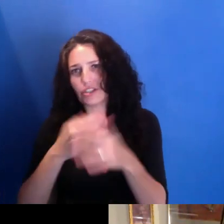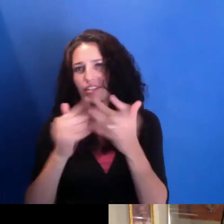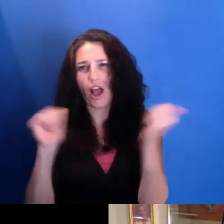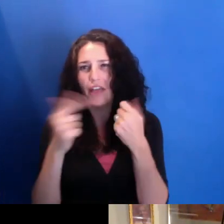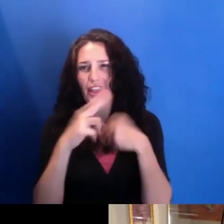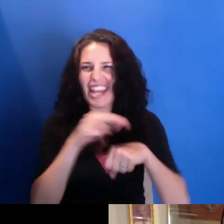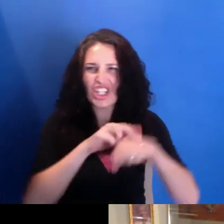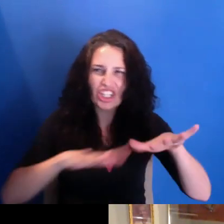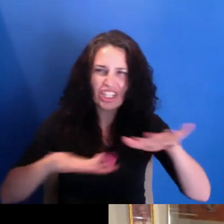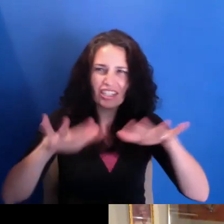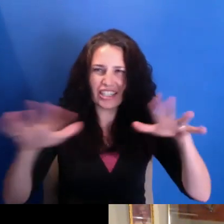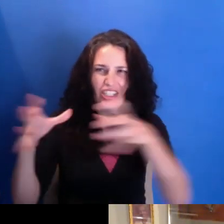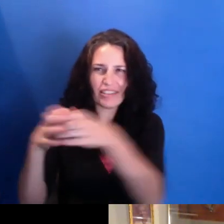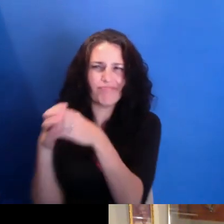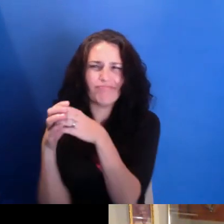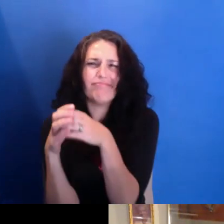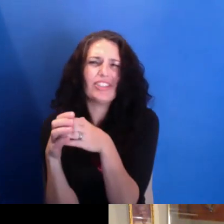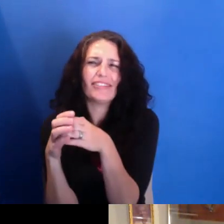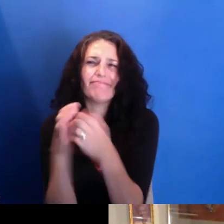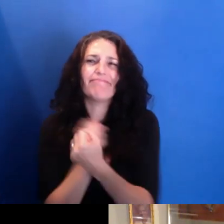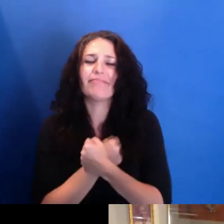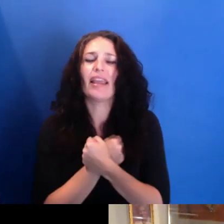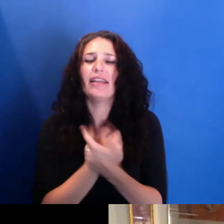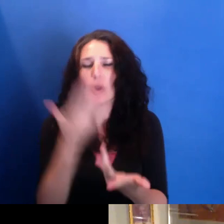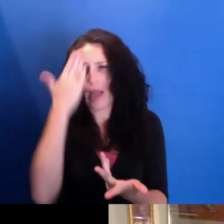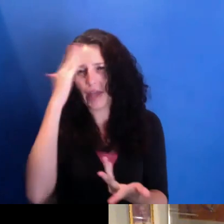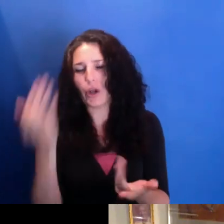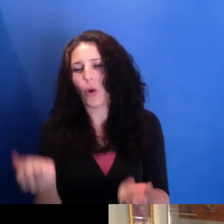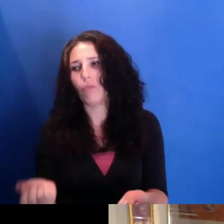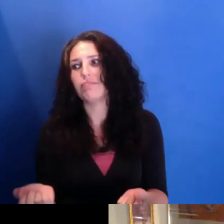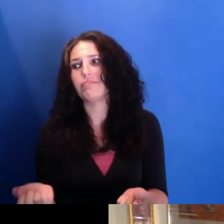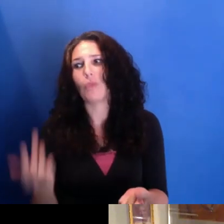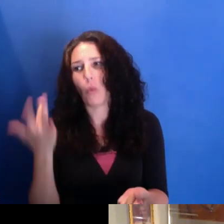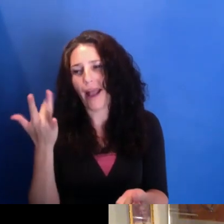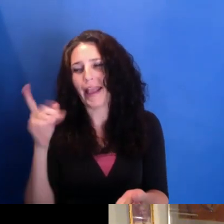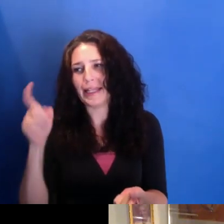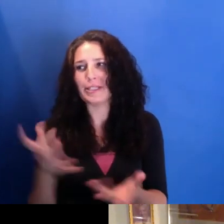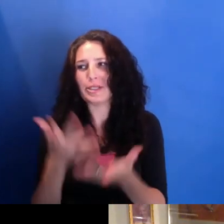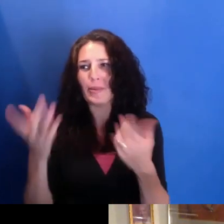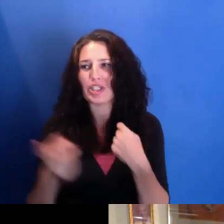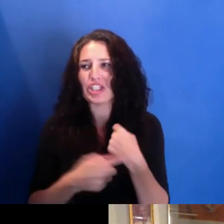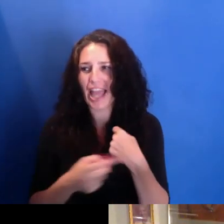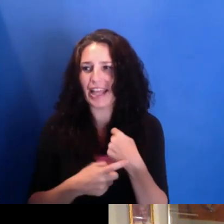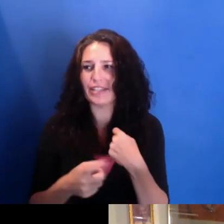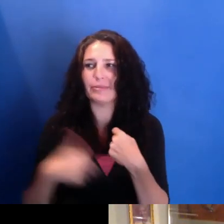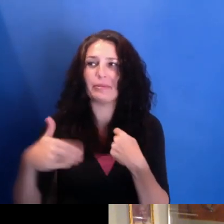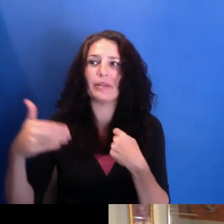I don't know why it took me so long. But I-- it just seemed like the proper place for me to be.